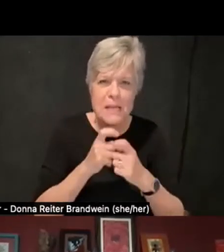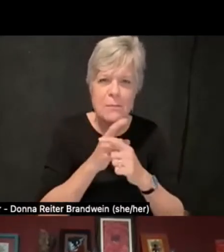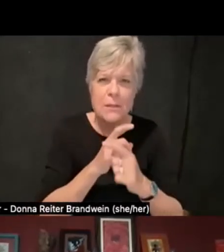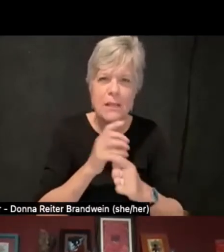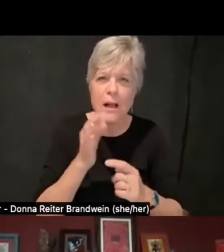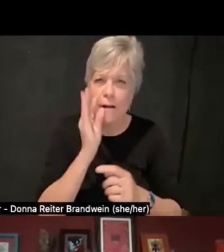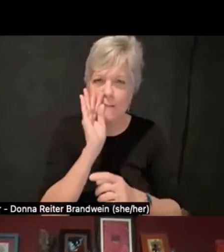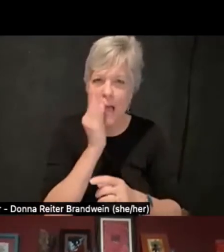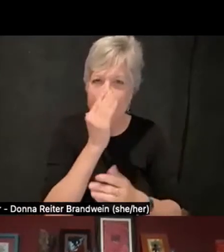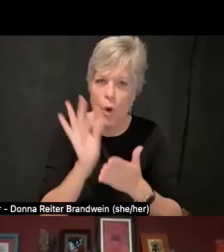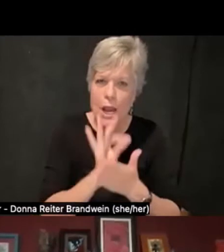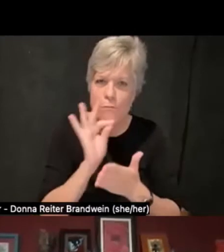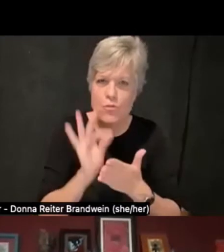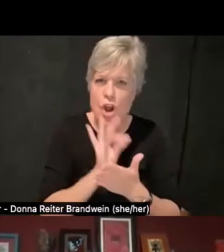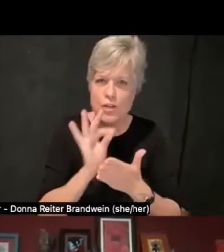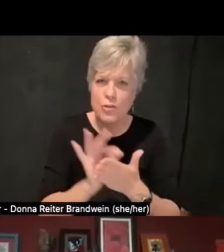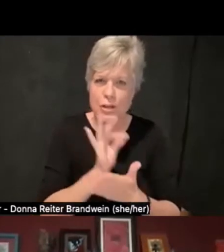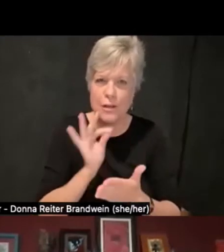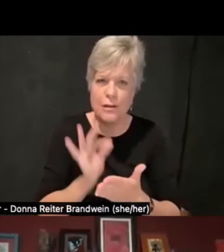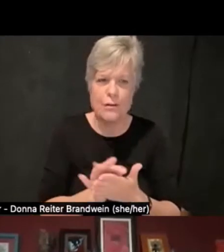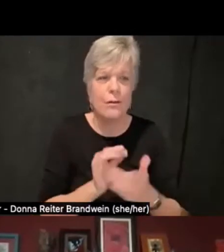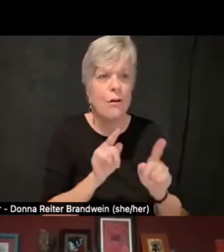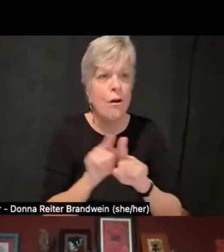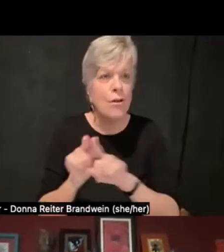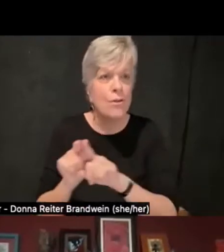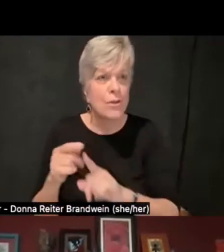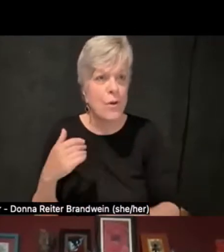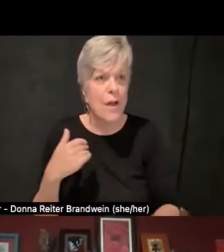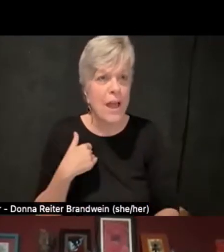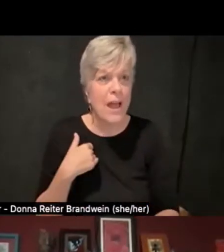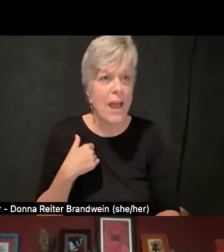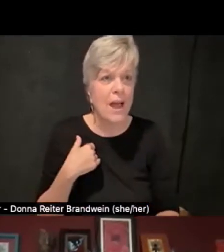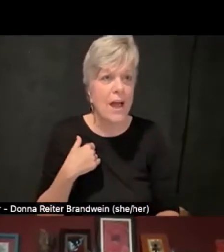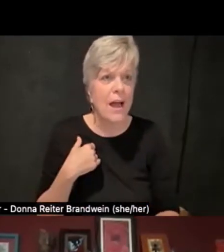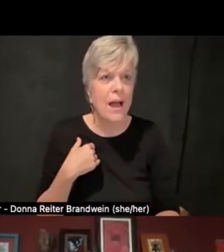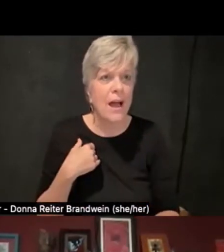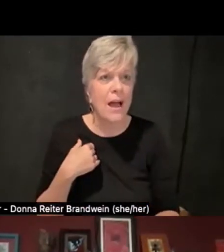And I also have a pair of AirPods on.